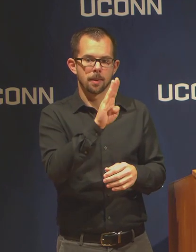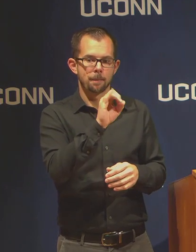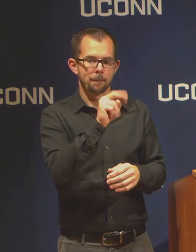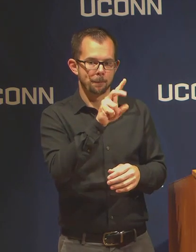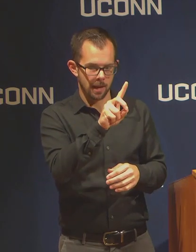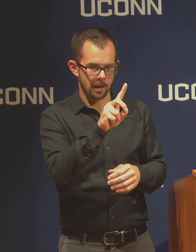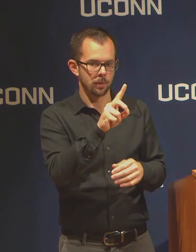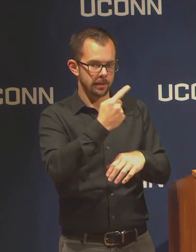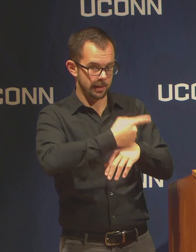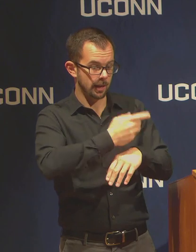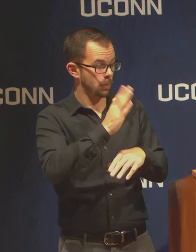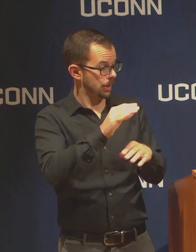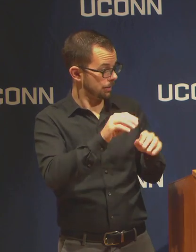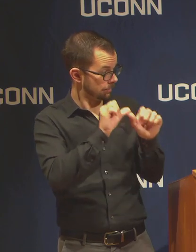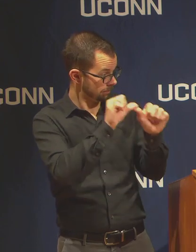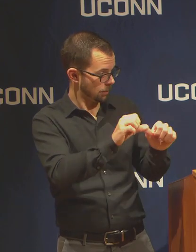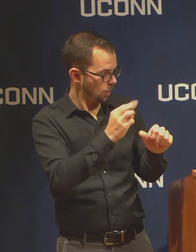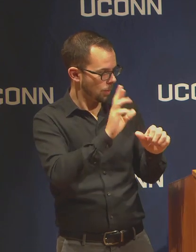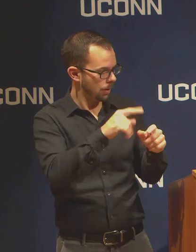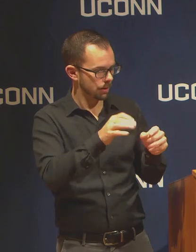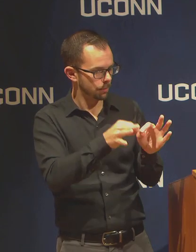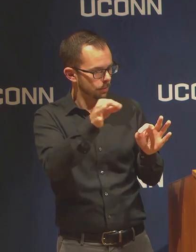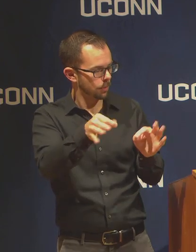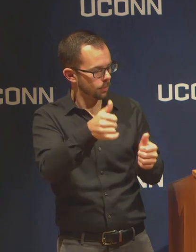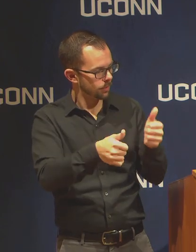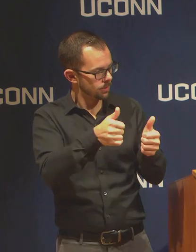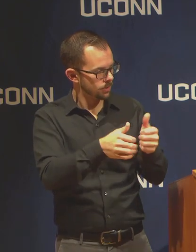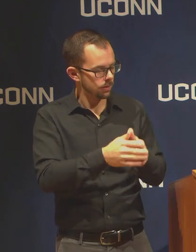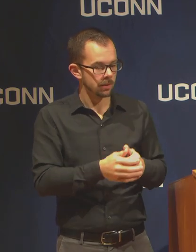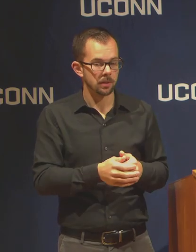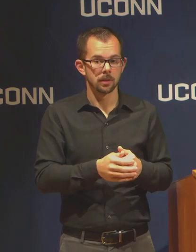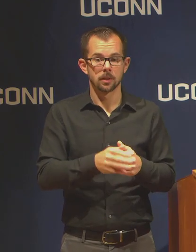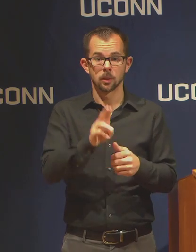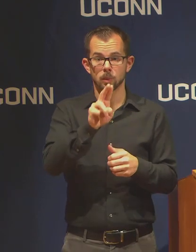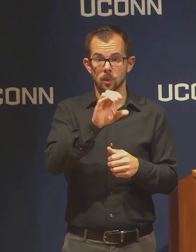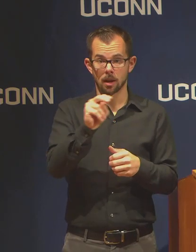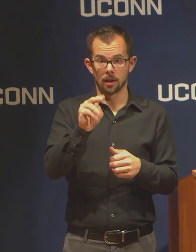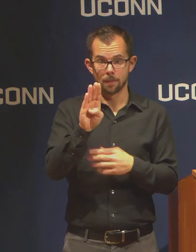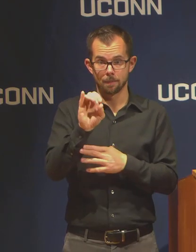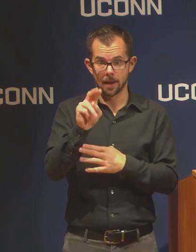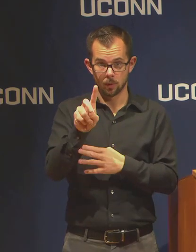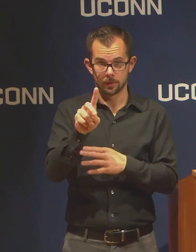We're working to push the UCONN Bound day to a virtual experience,